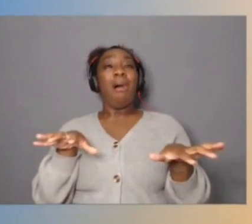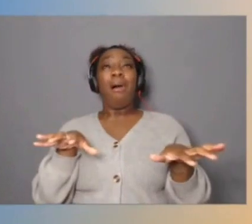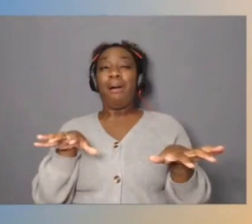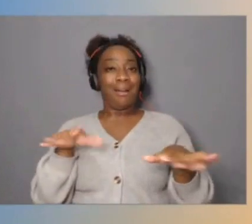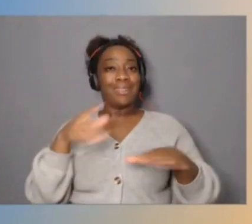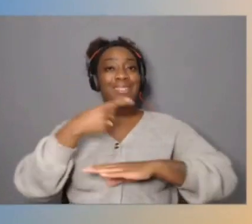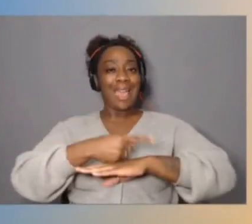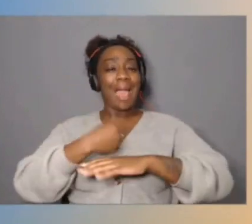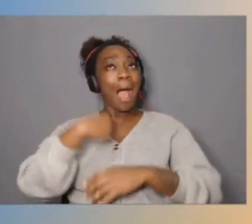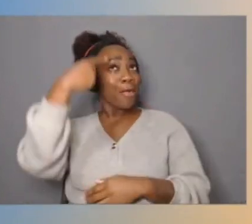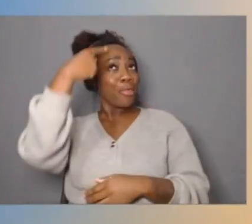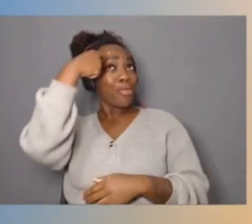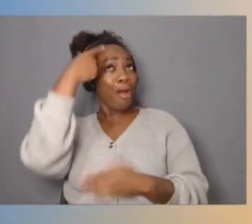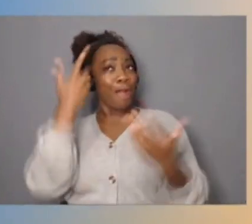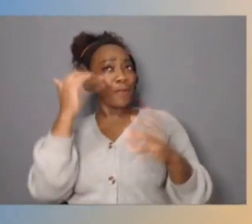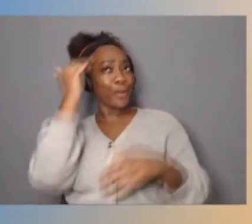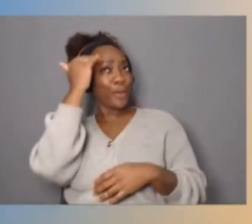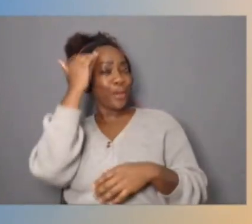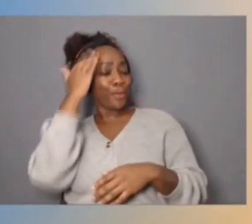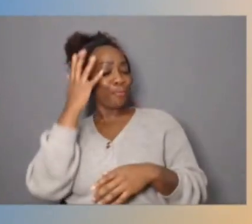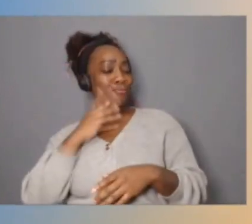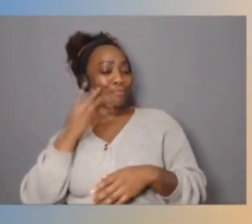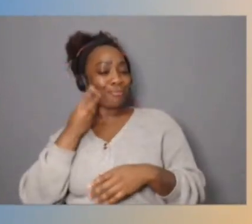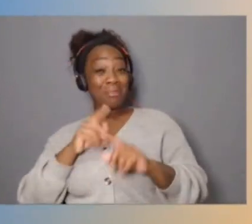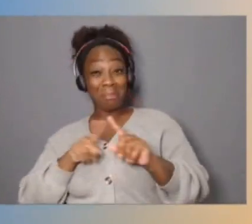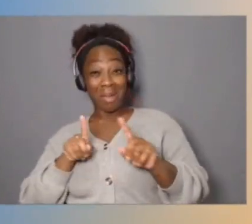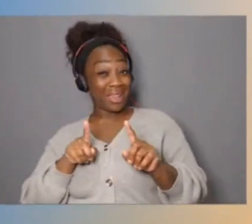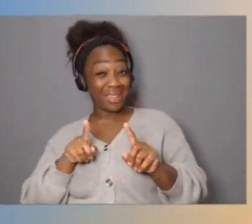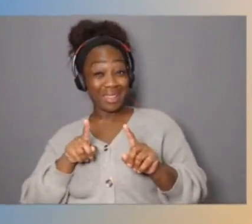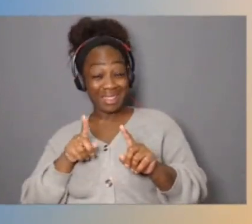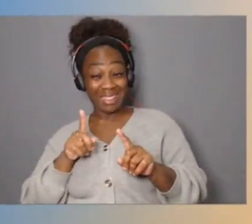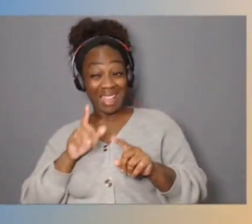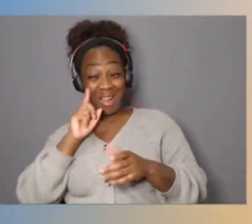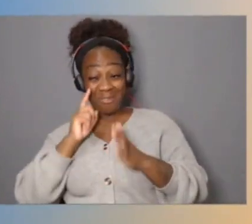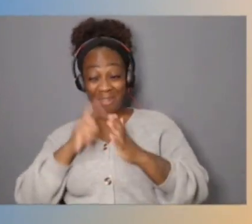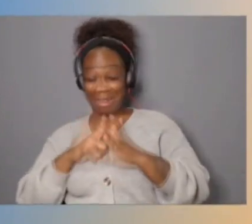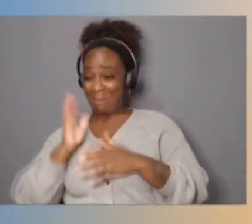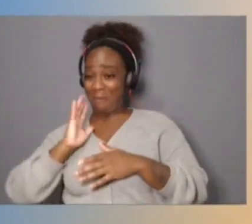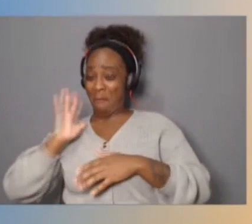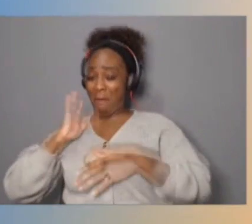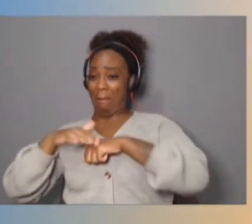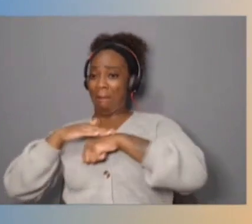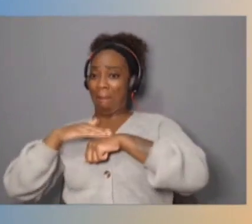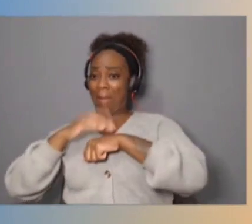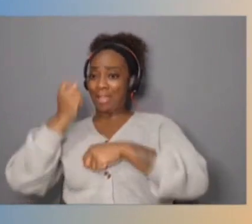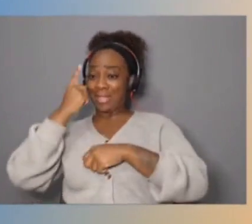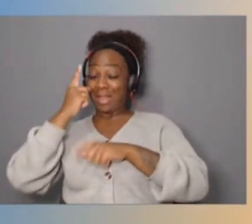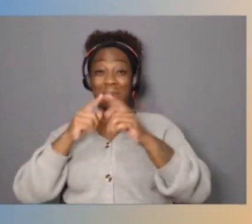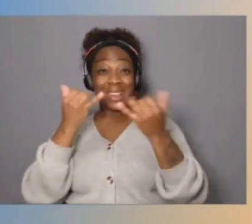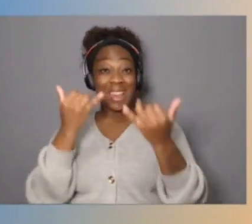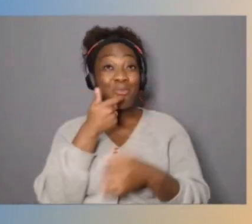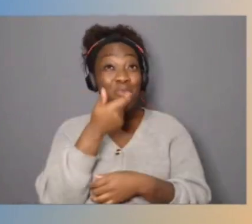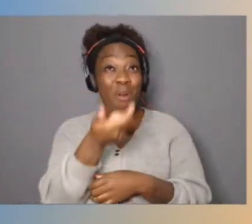And I did at this kind of fuzzy surface level, but after watching all this content today, I'm like, wow, this is just an amazing amount